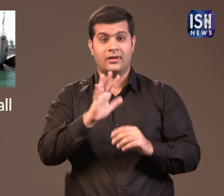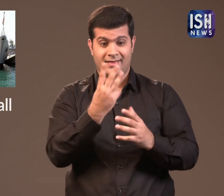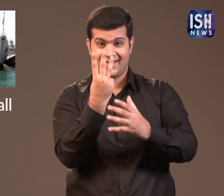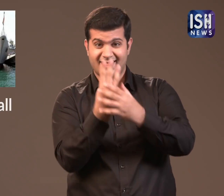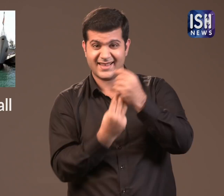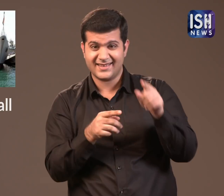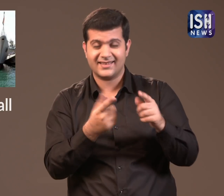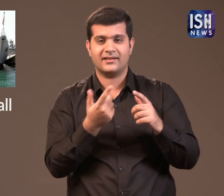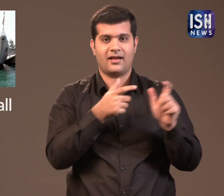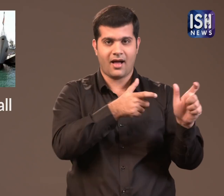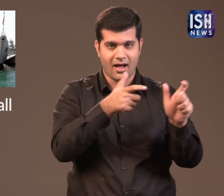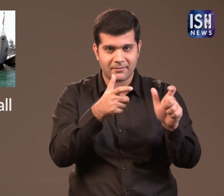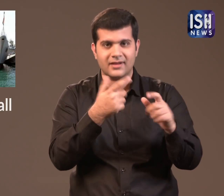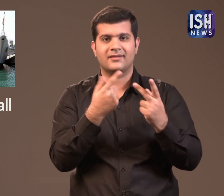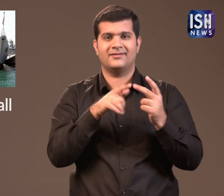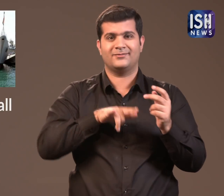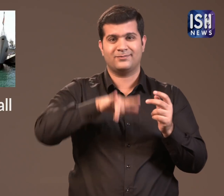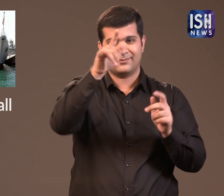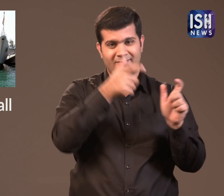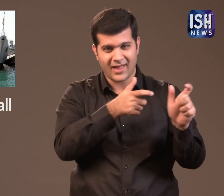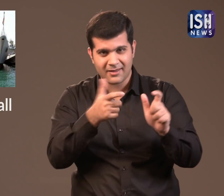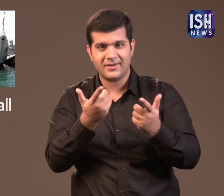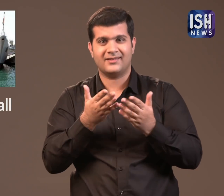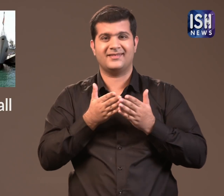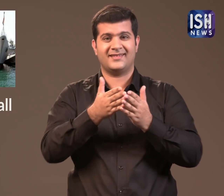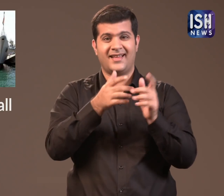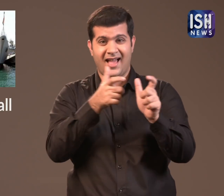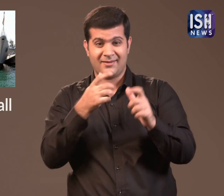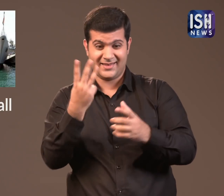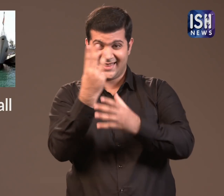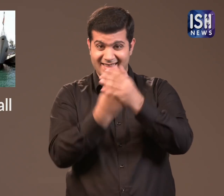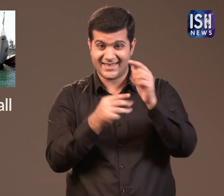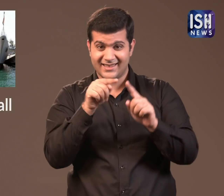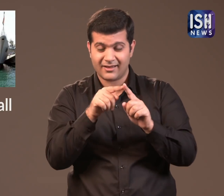In the Army, Navy and the Air Force